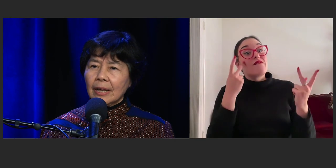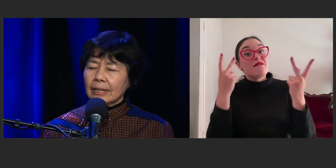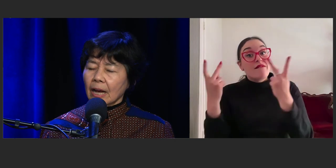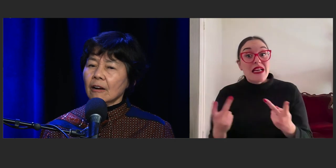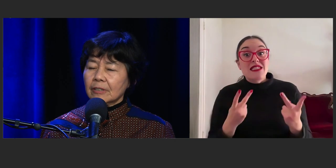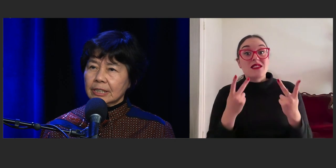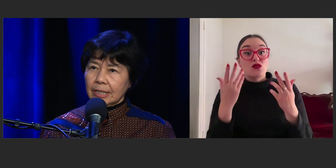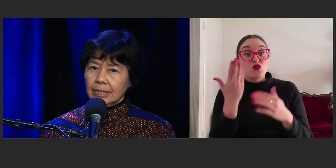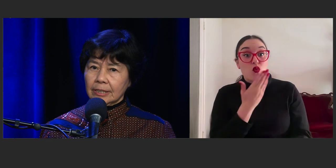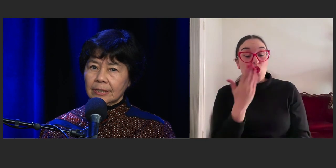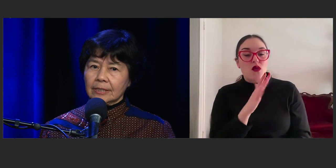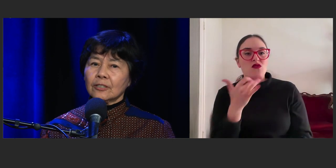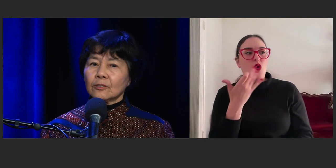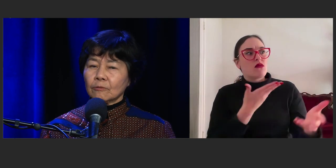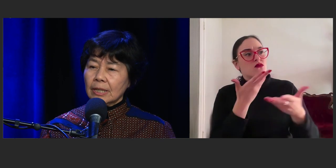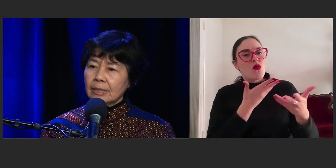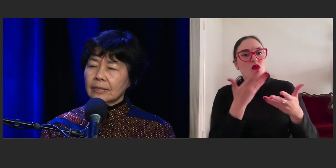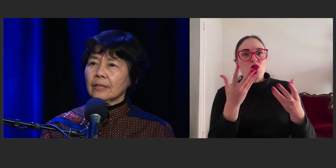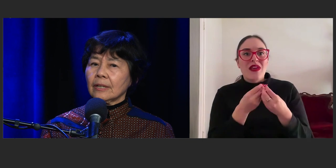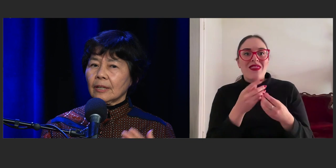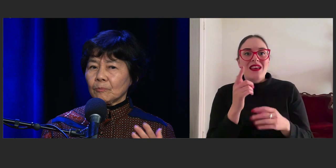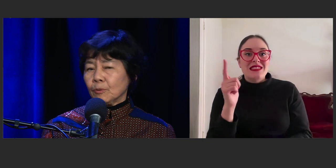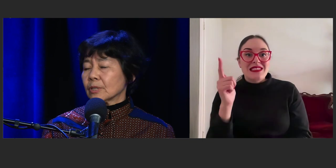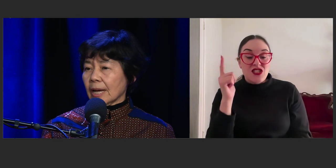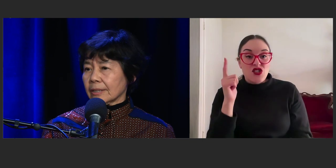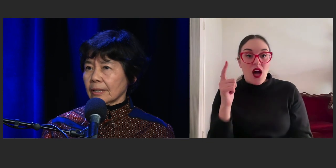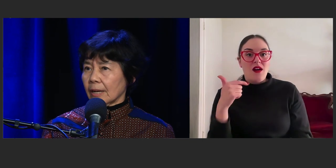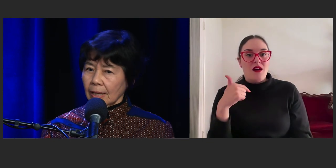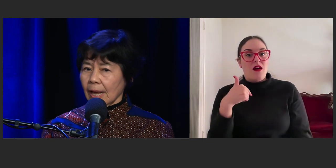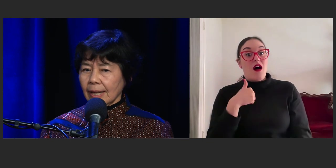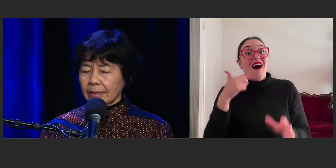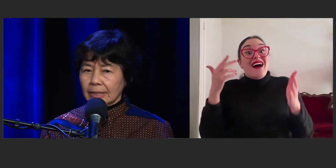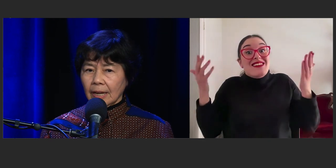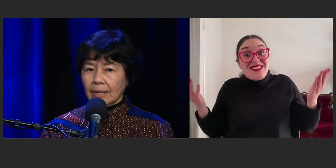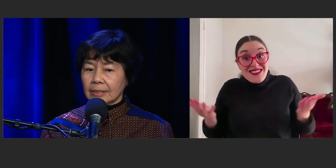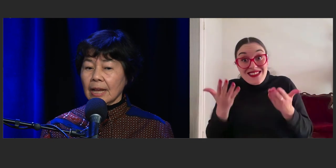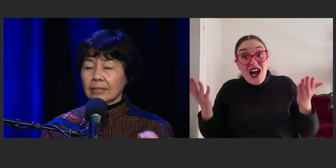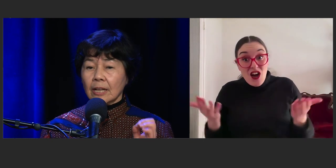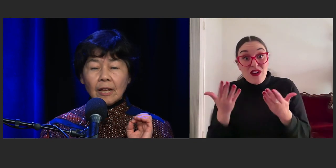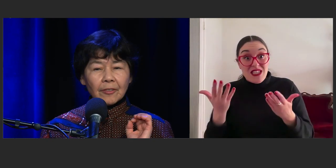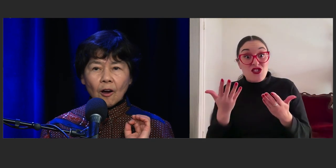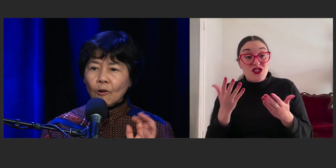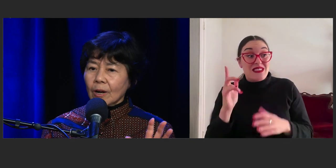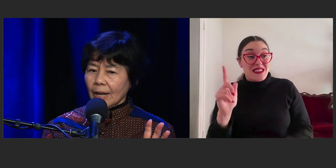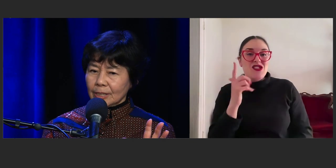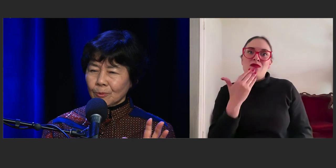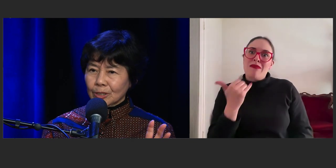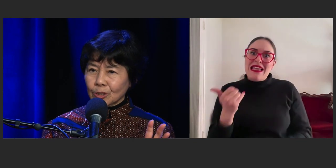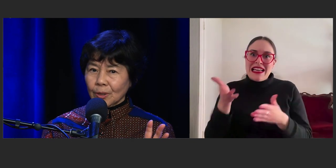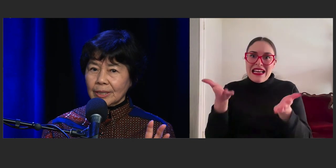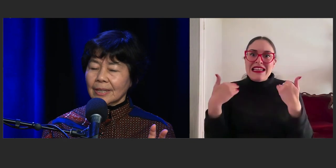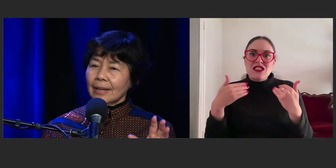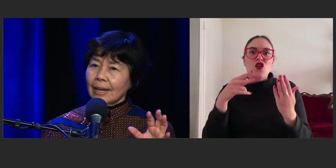I encourage teachers to read books out aloud in class and the whole class will enjoy it.